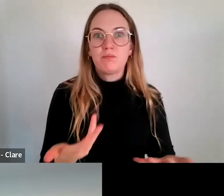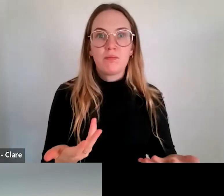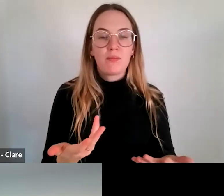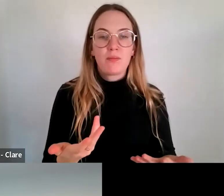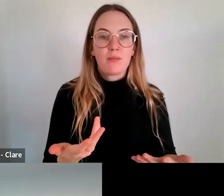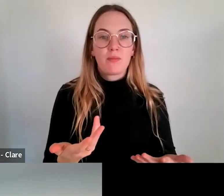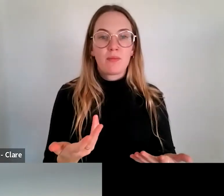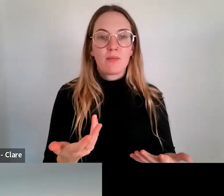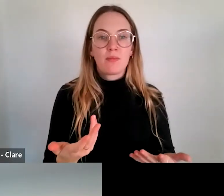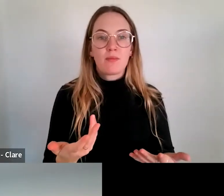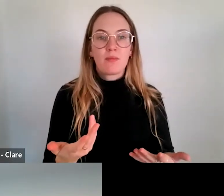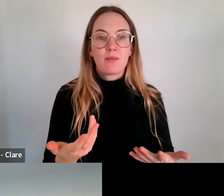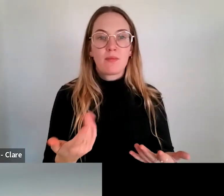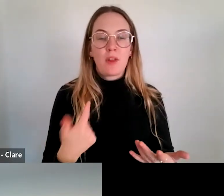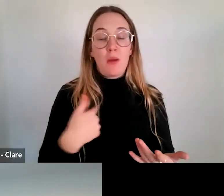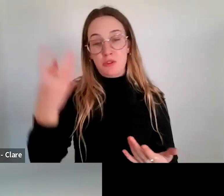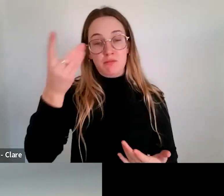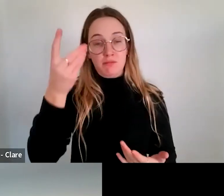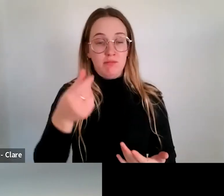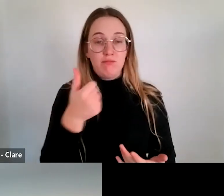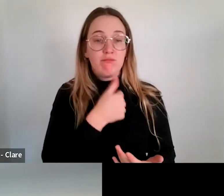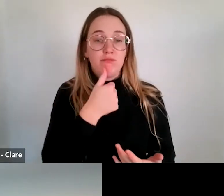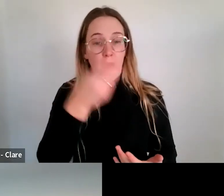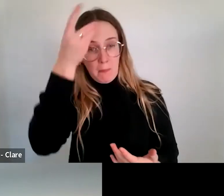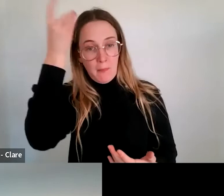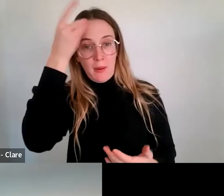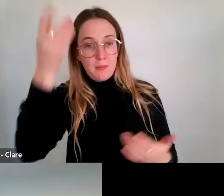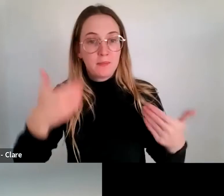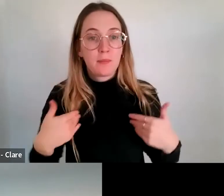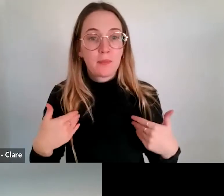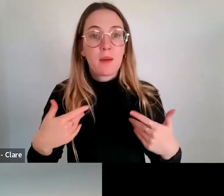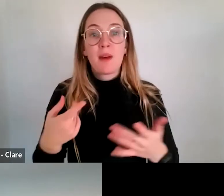totally just making this up - but where the organisation could apply for a